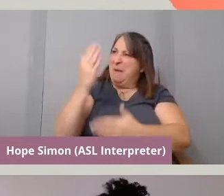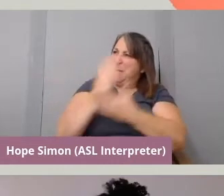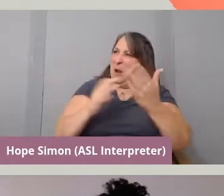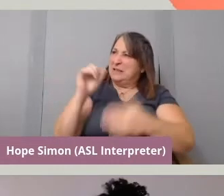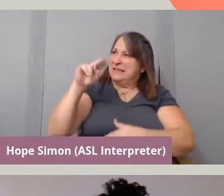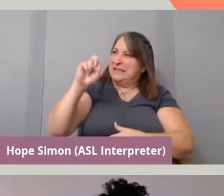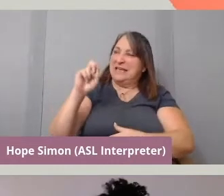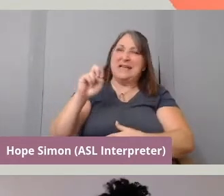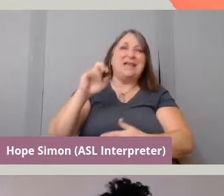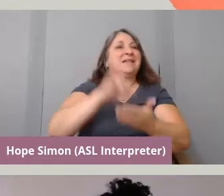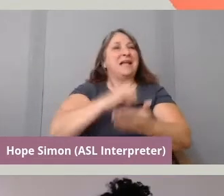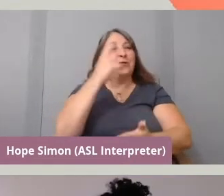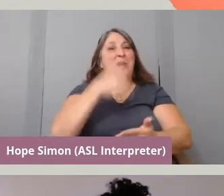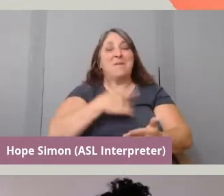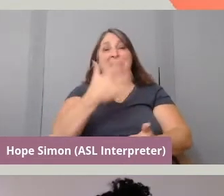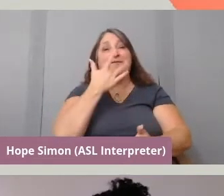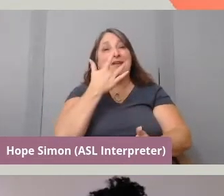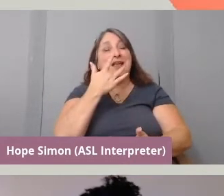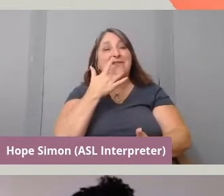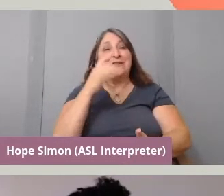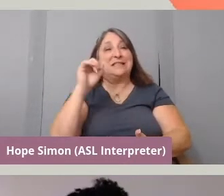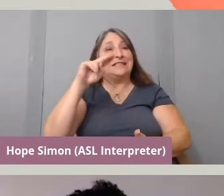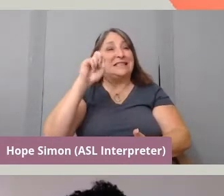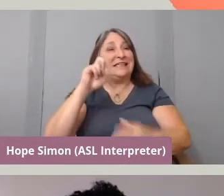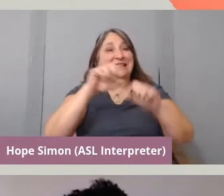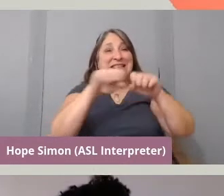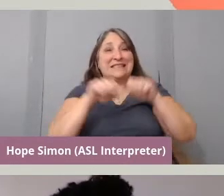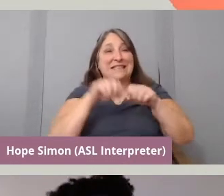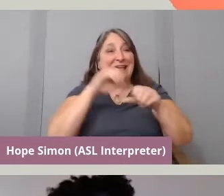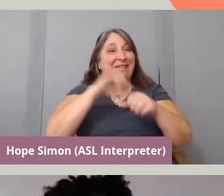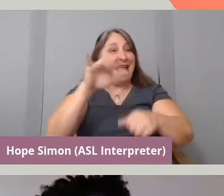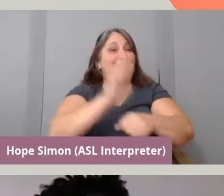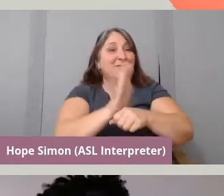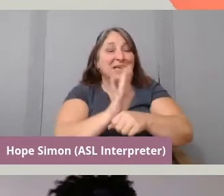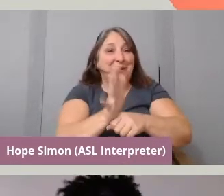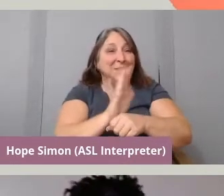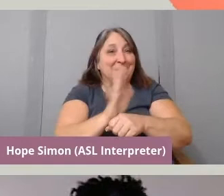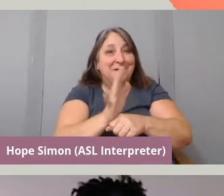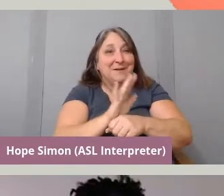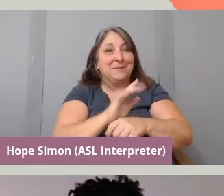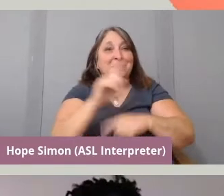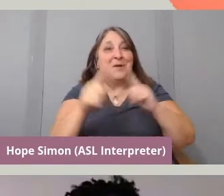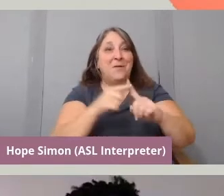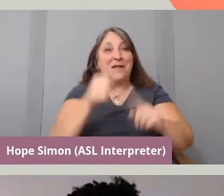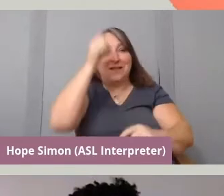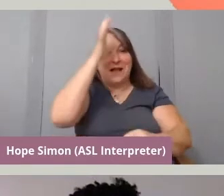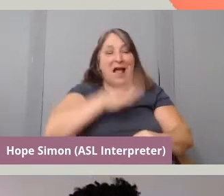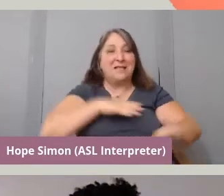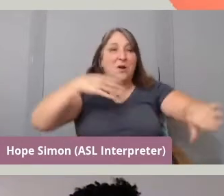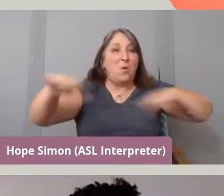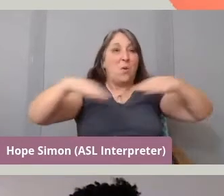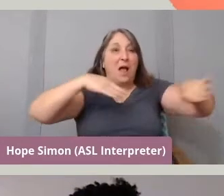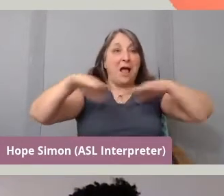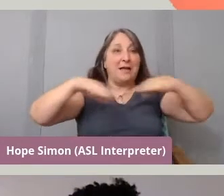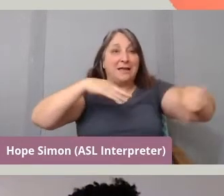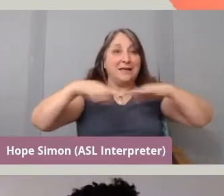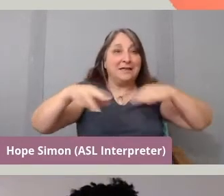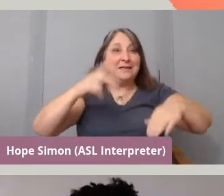in that film. And even when, these guys are working you see them taking their cap off, right?